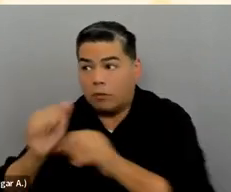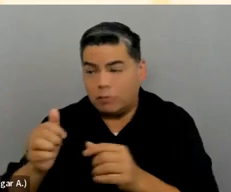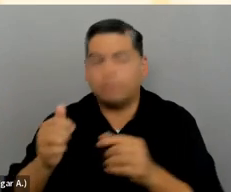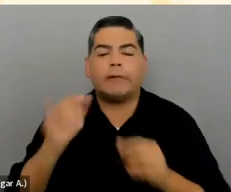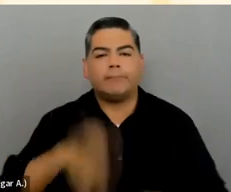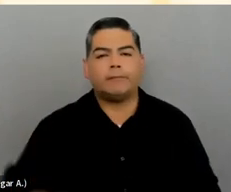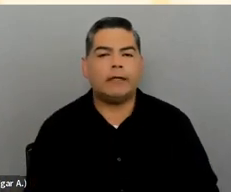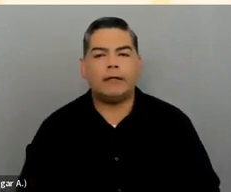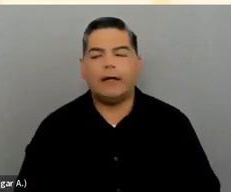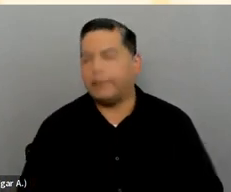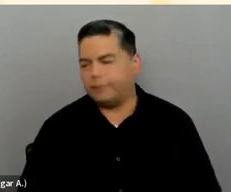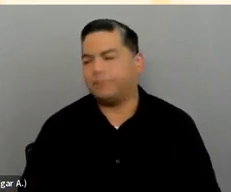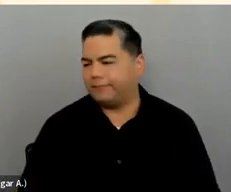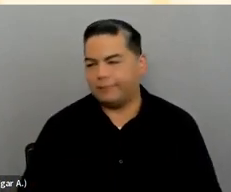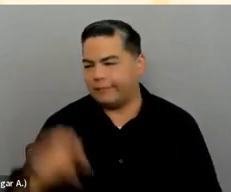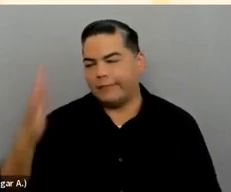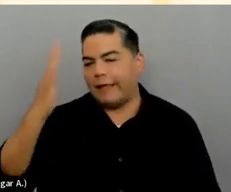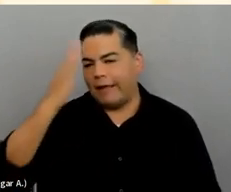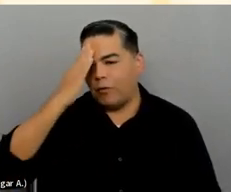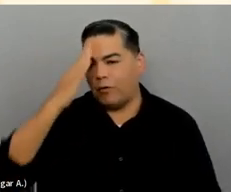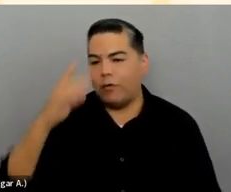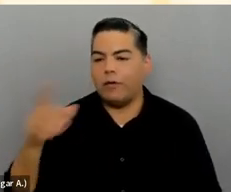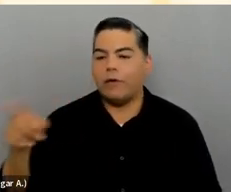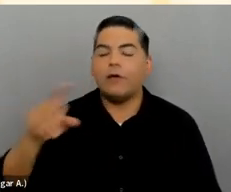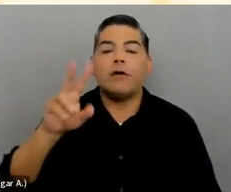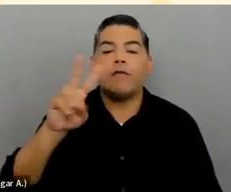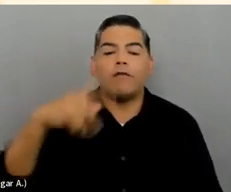Yes. And I know that VPATs are a useful tool,